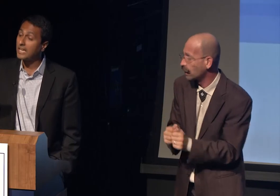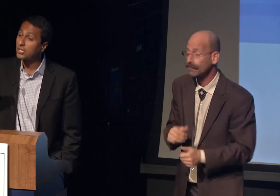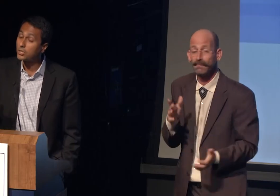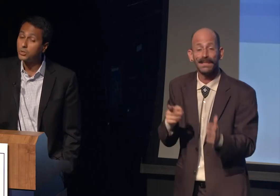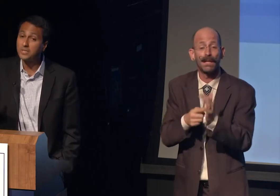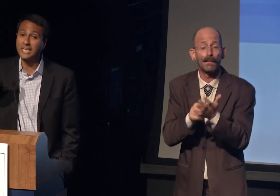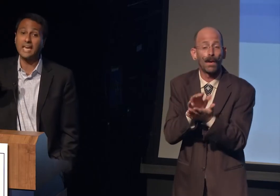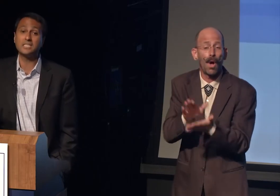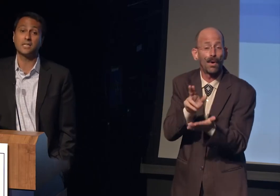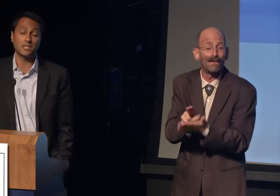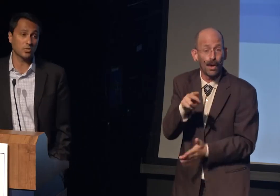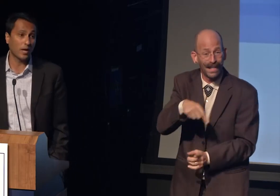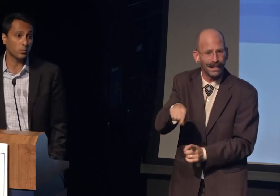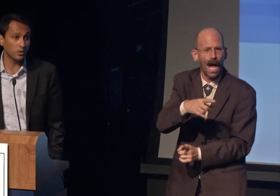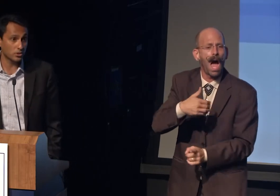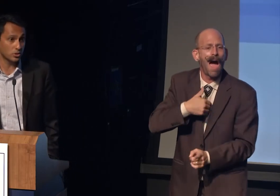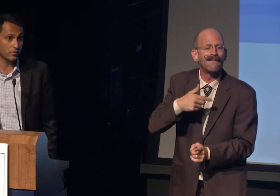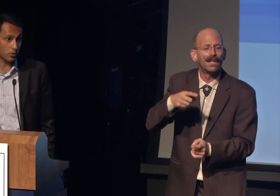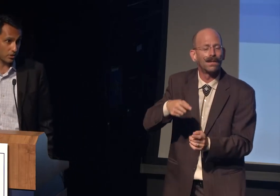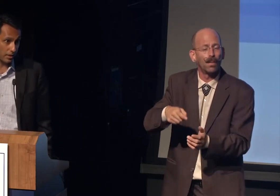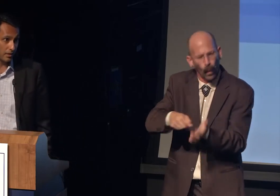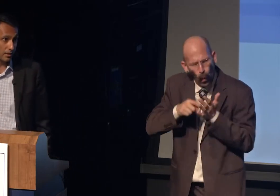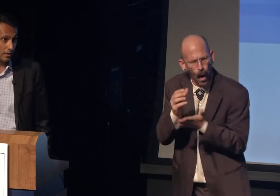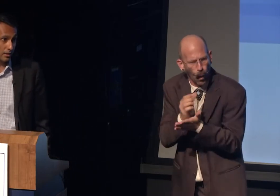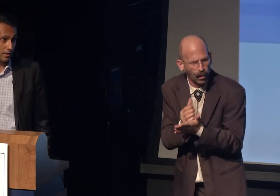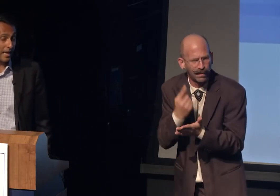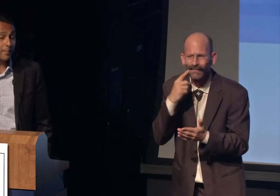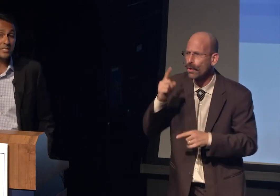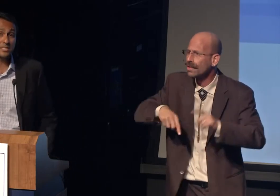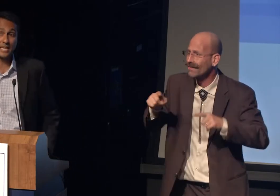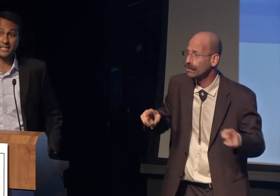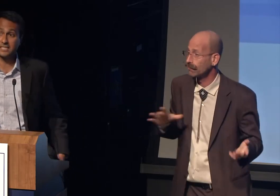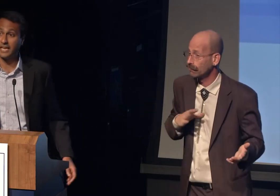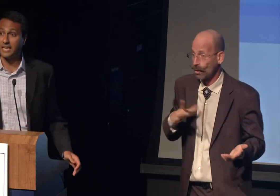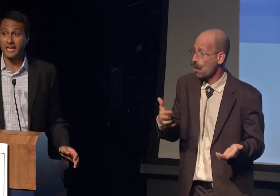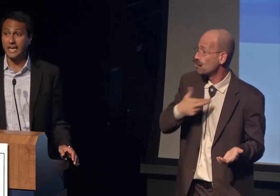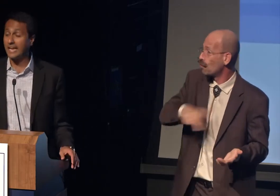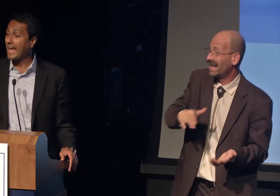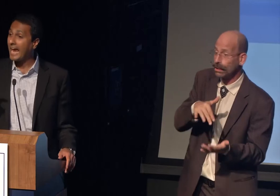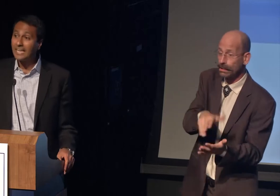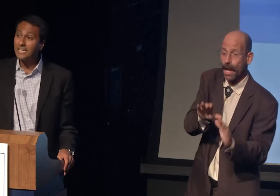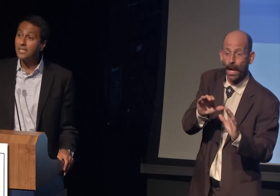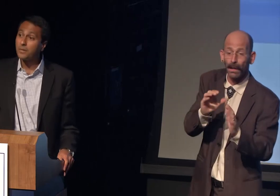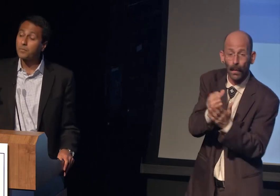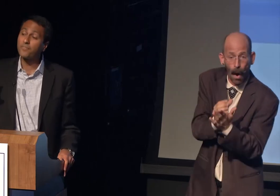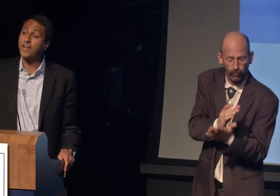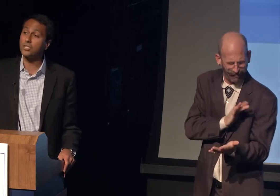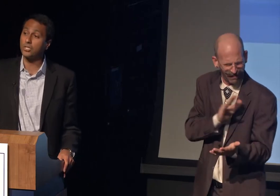and include case studies around religious diversity. Campuses that can say, in any profession,